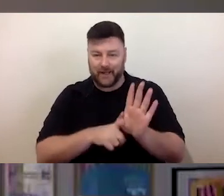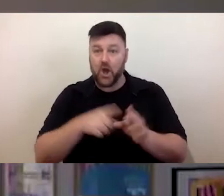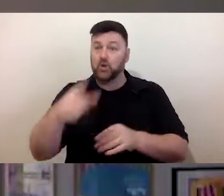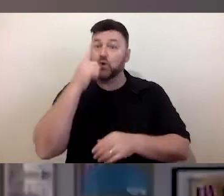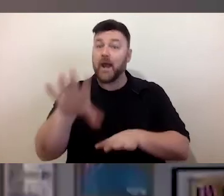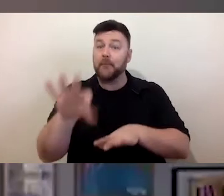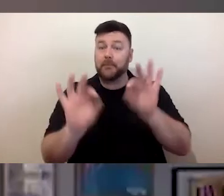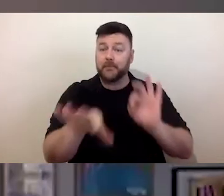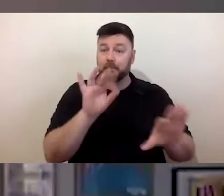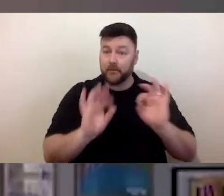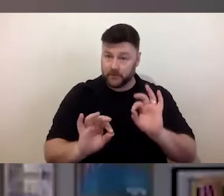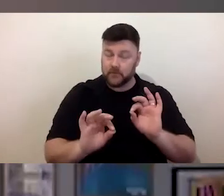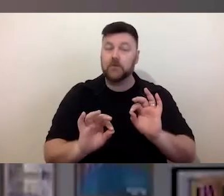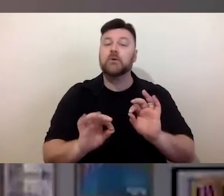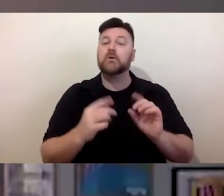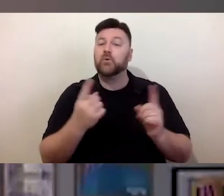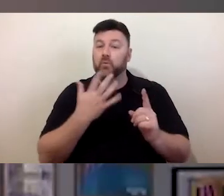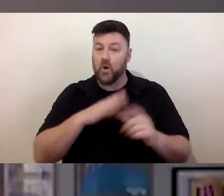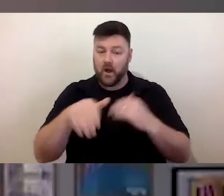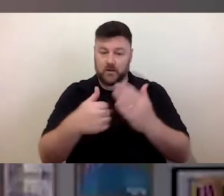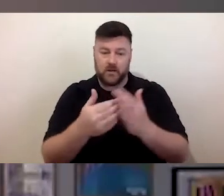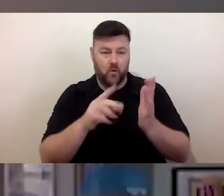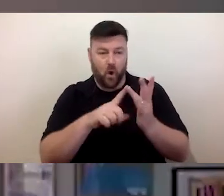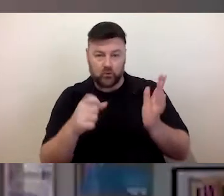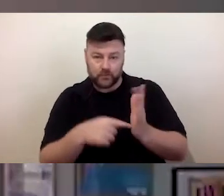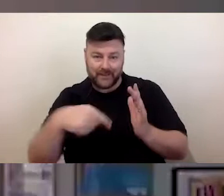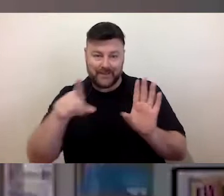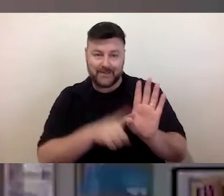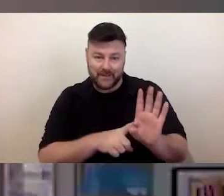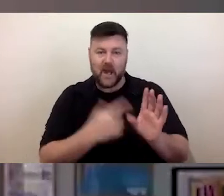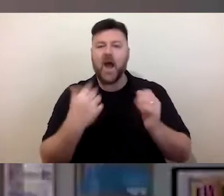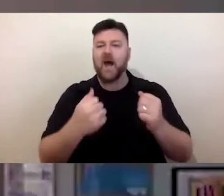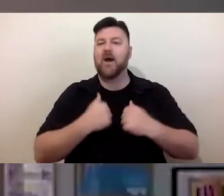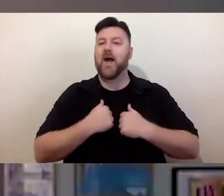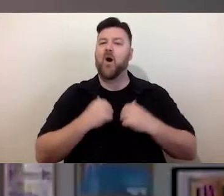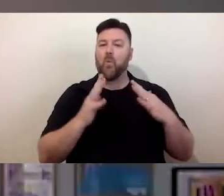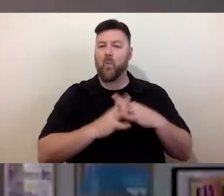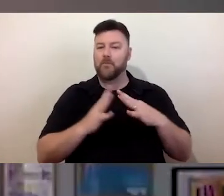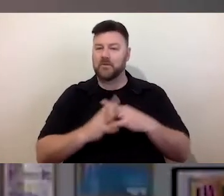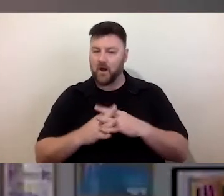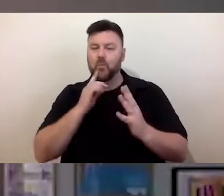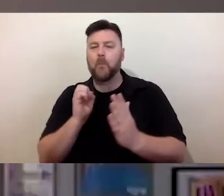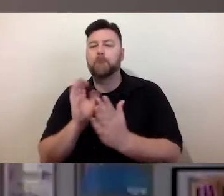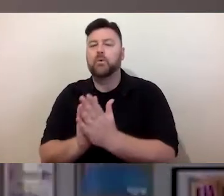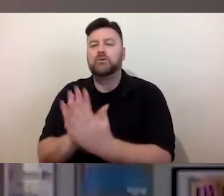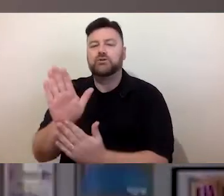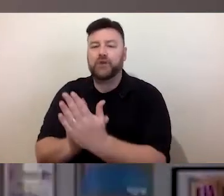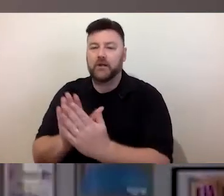You can find more on our website, which I believe we're posting in the chat now. Anyone can submit a